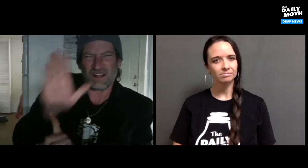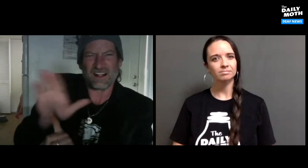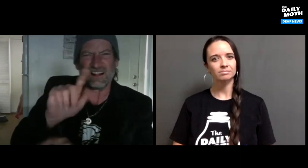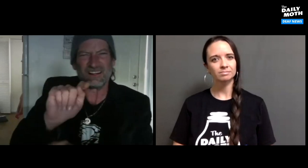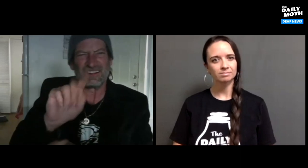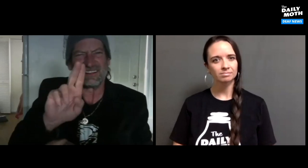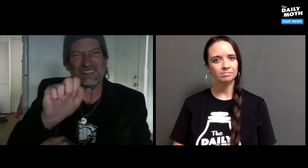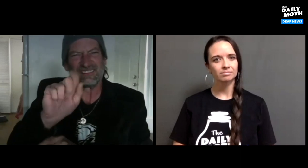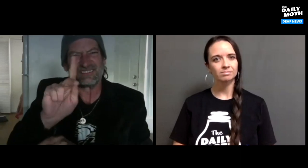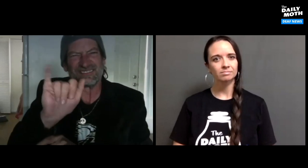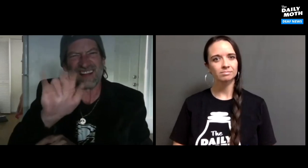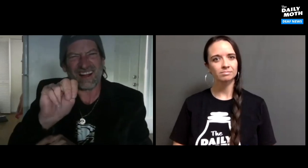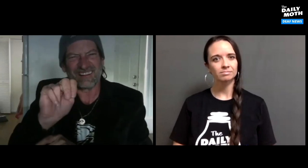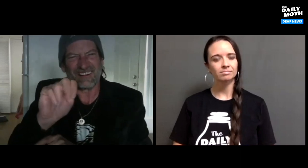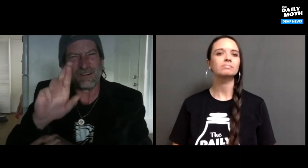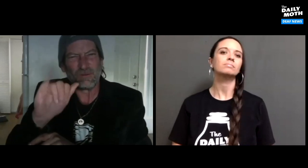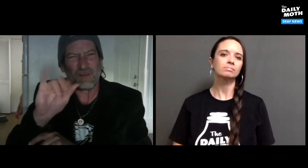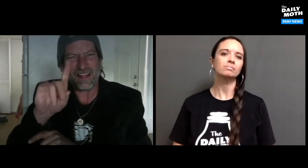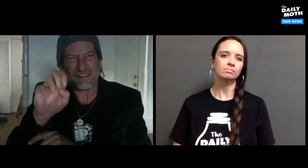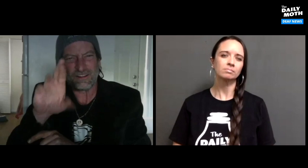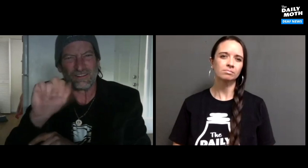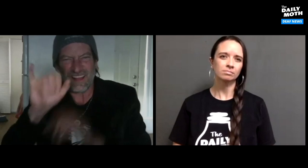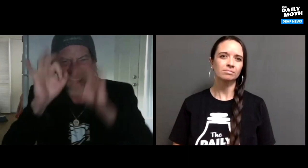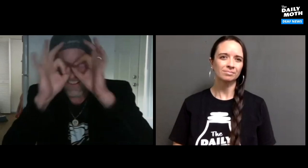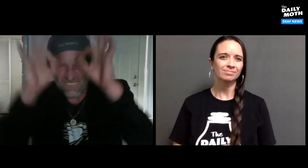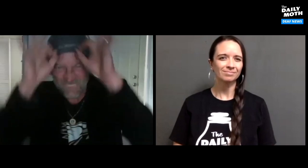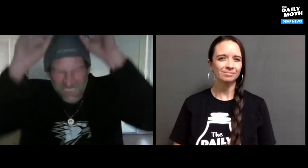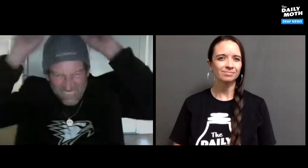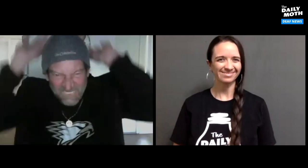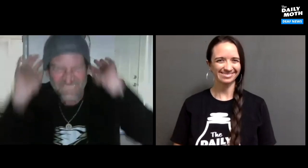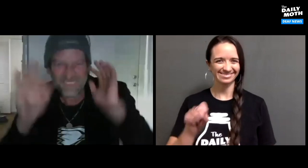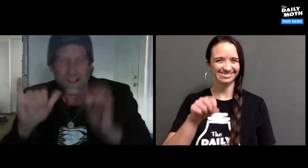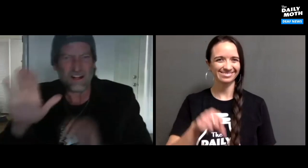Tusken Raiders.